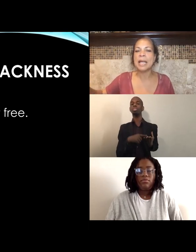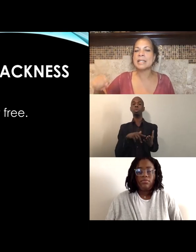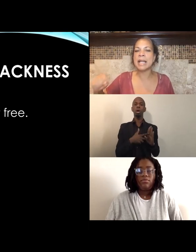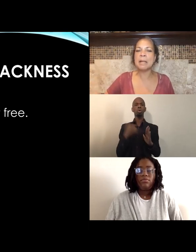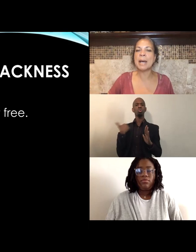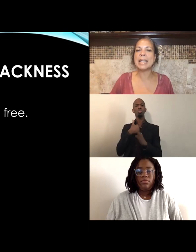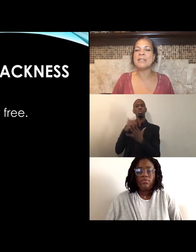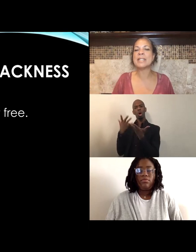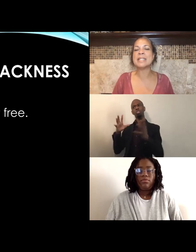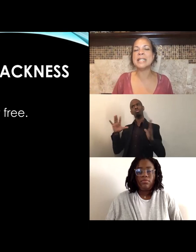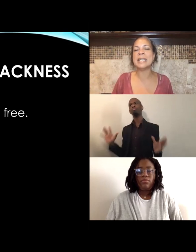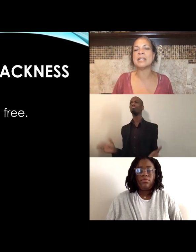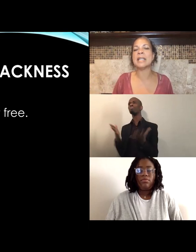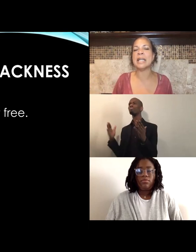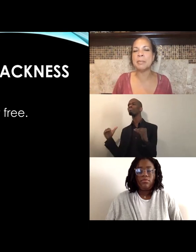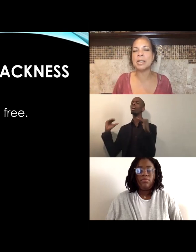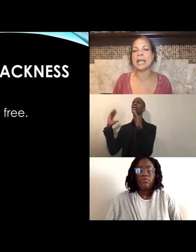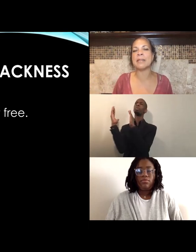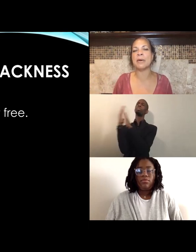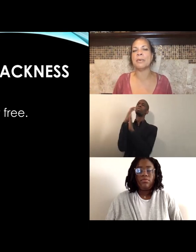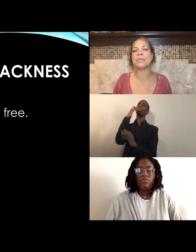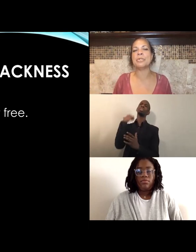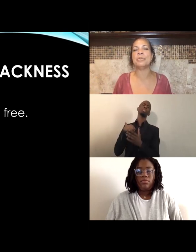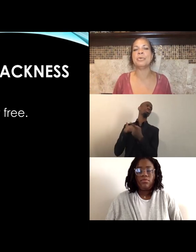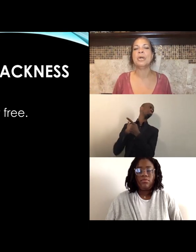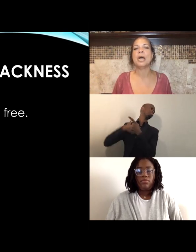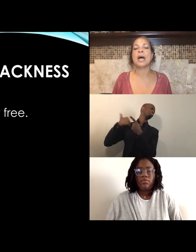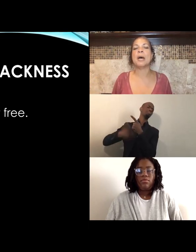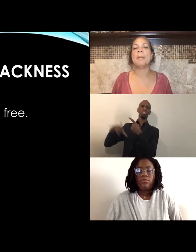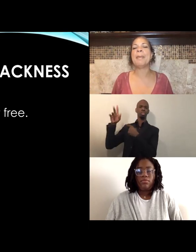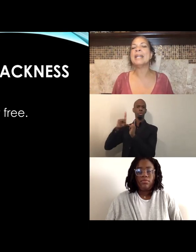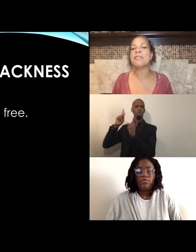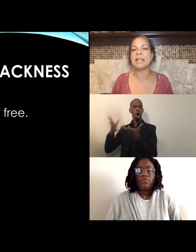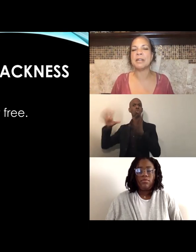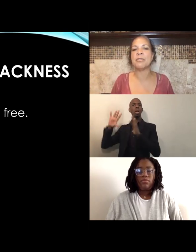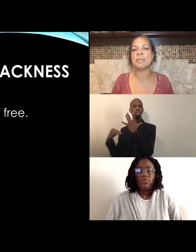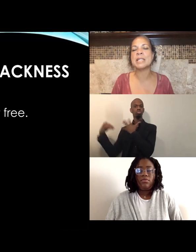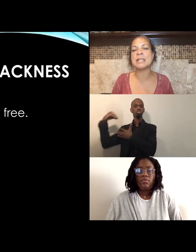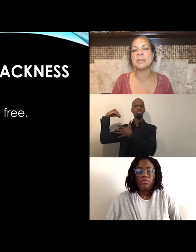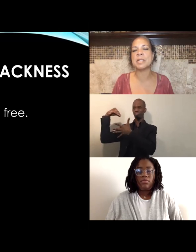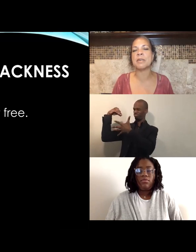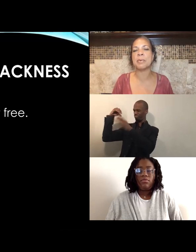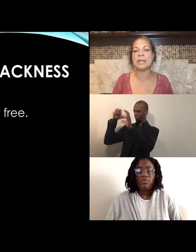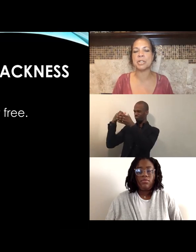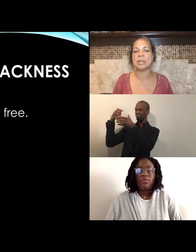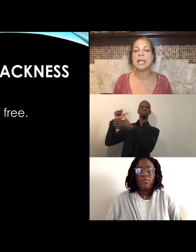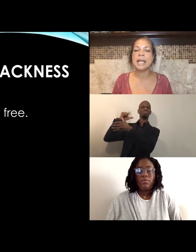It's not by even seeking to emulate those who benefit, from systems of oppression.